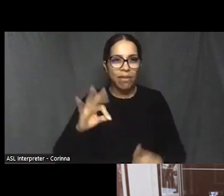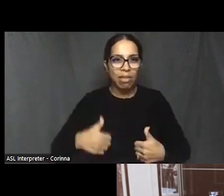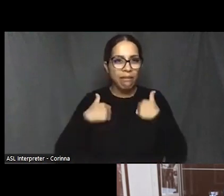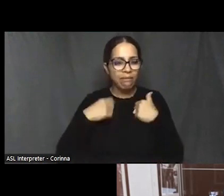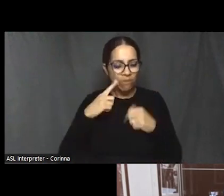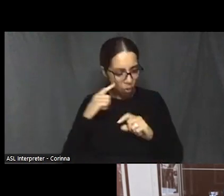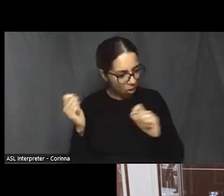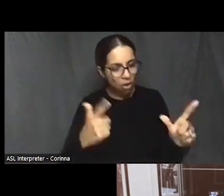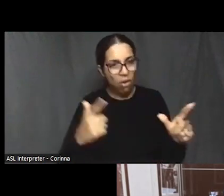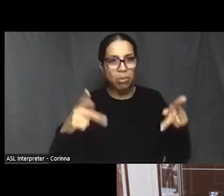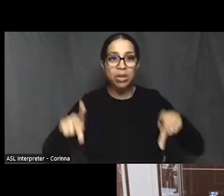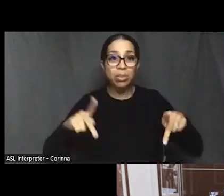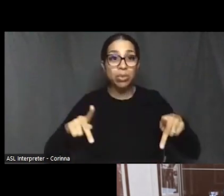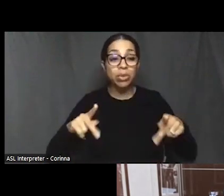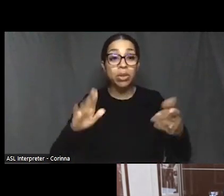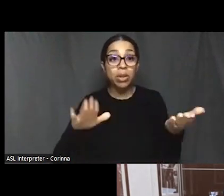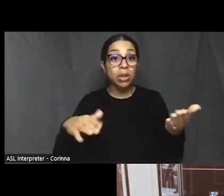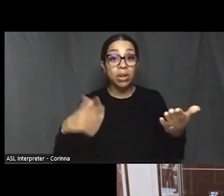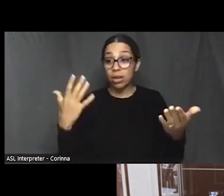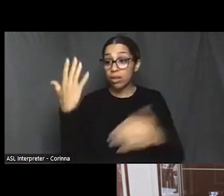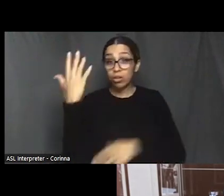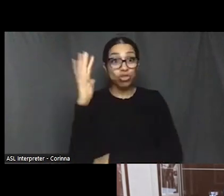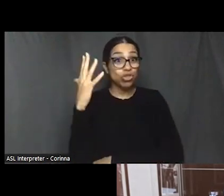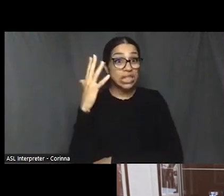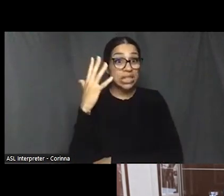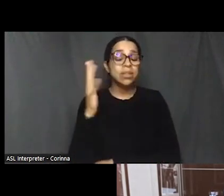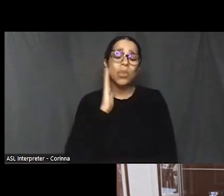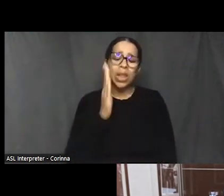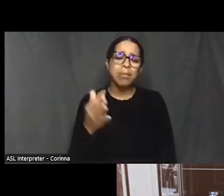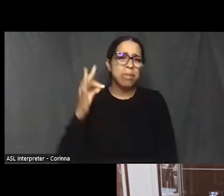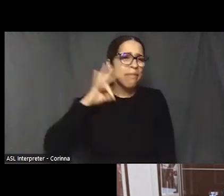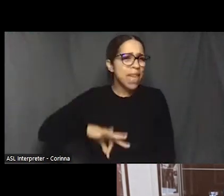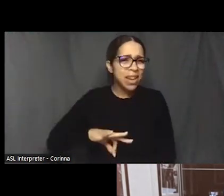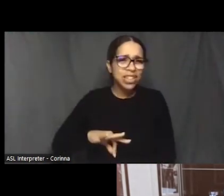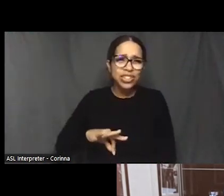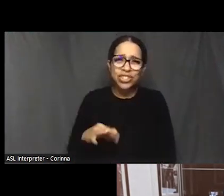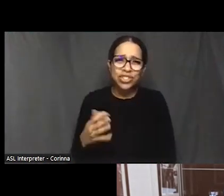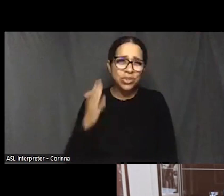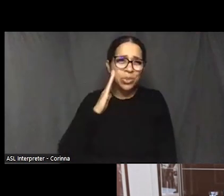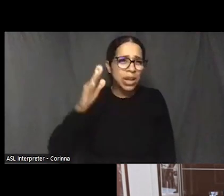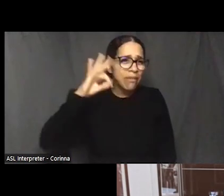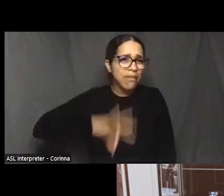Those trees are going to end up being an advantage. And, you know, I step on a on the ledge here,